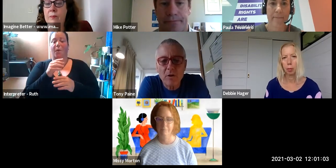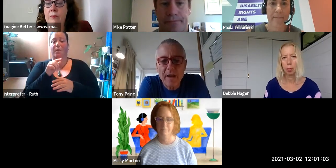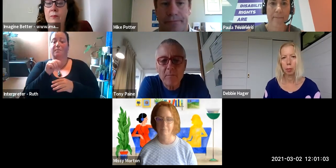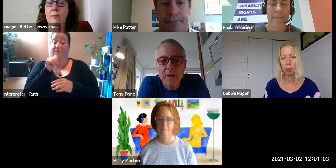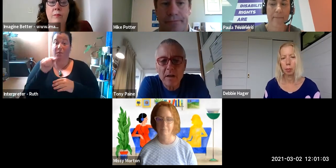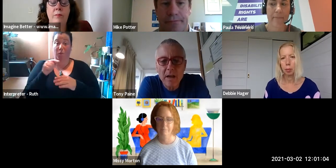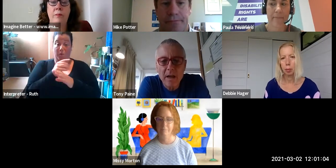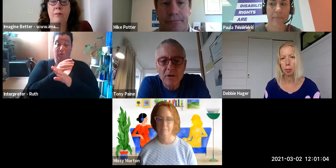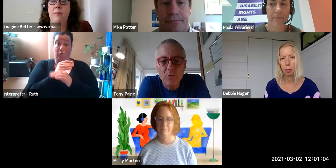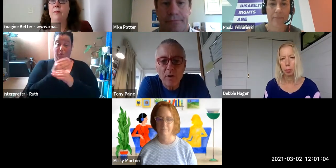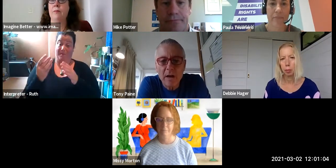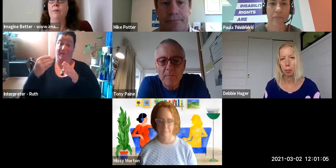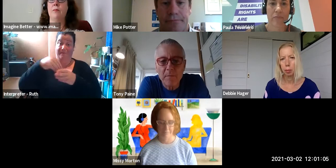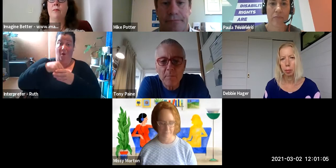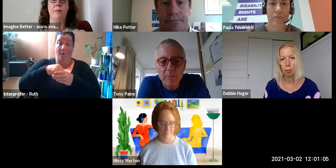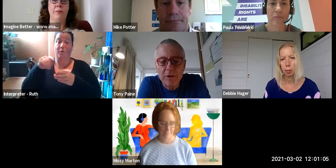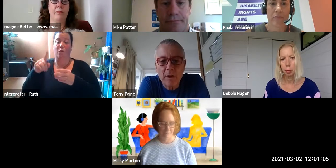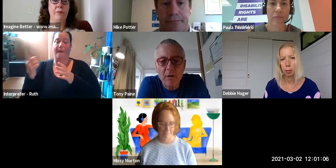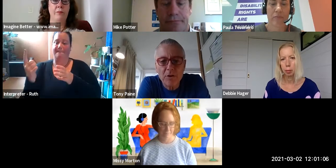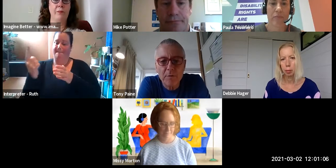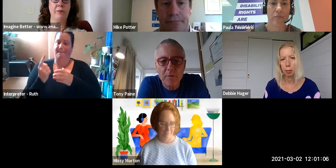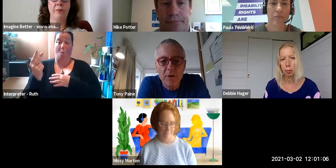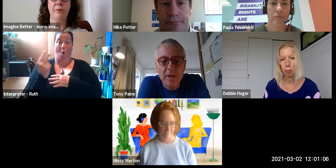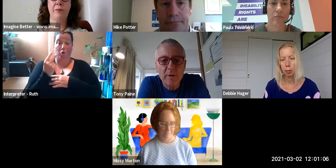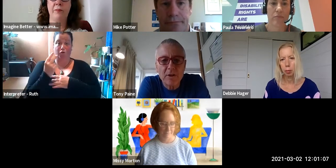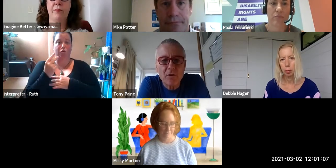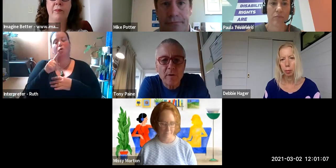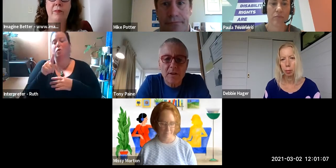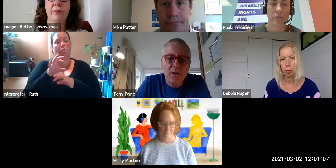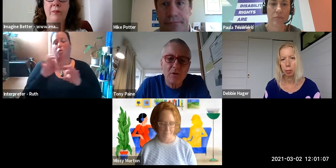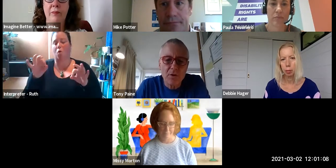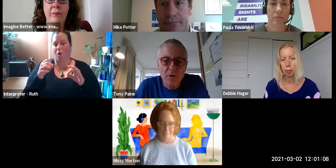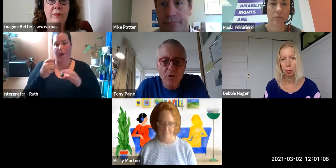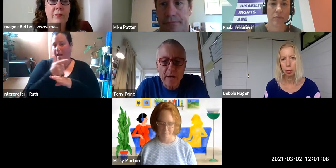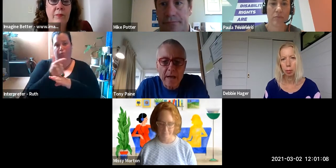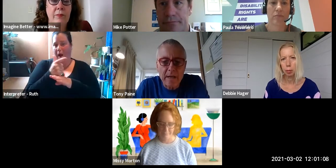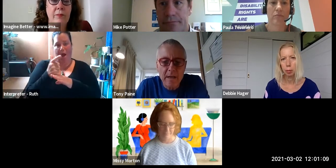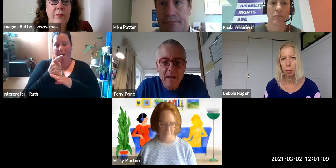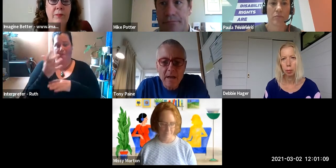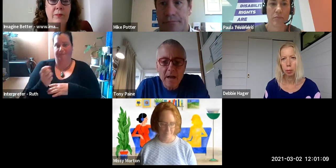be on camera and but we do encourage you if you've got any questions or answers to use